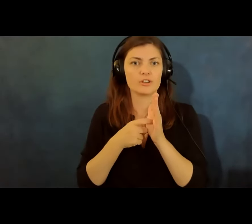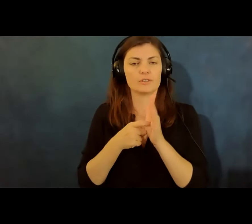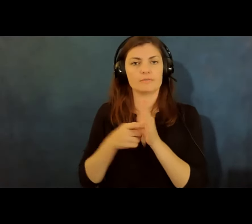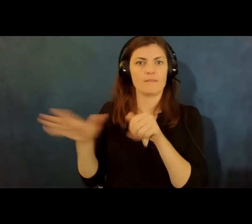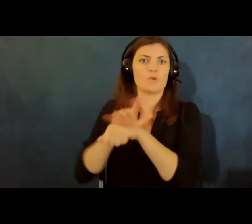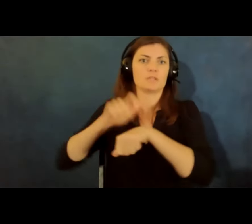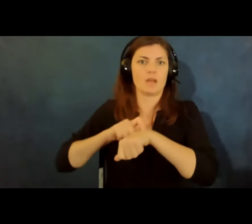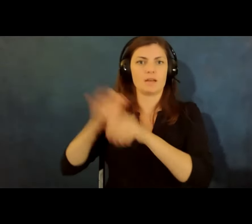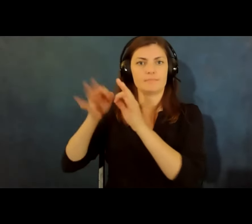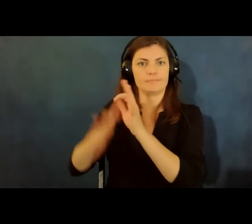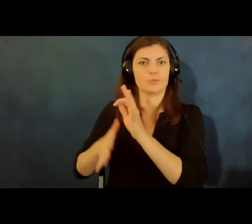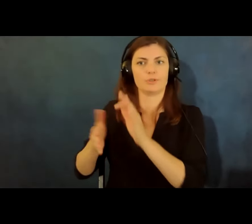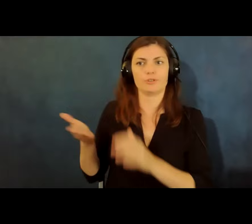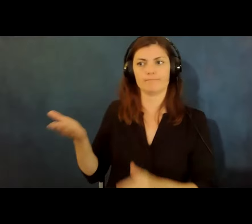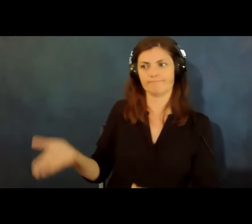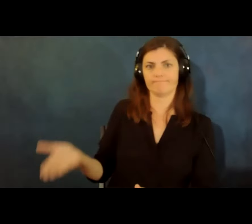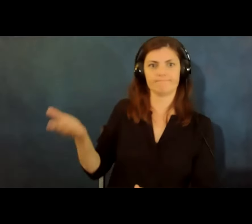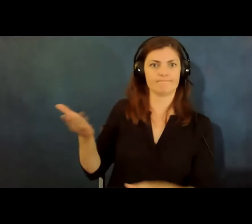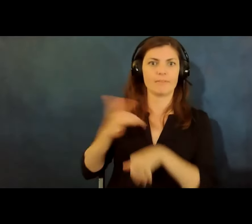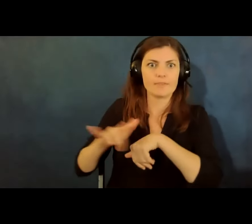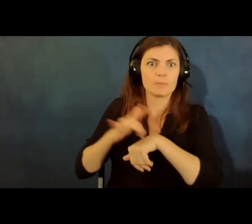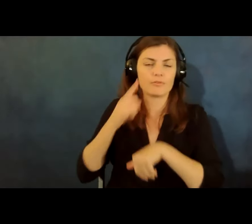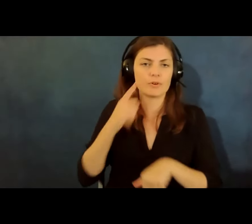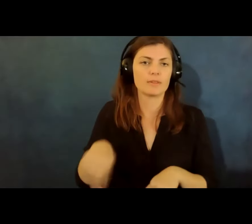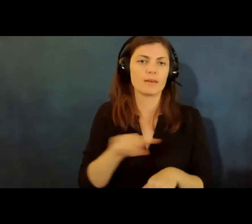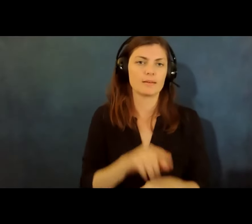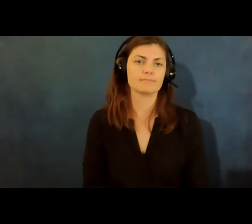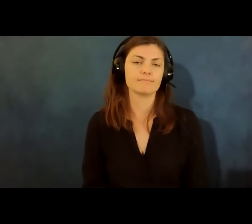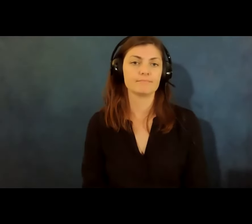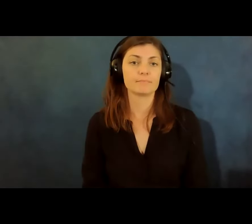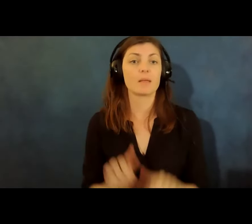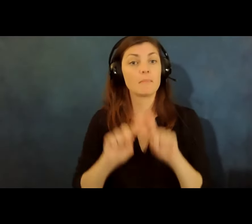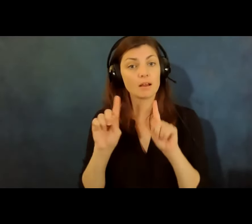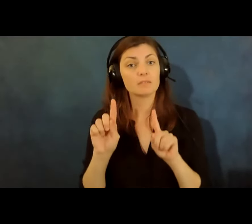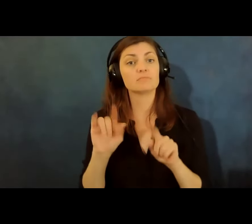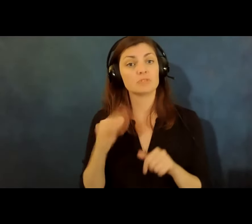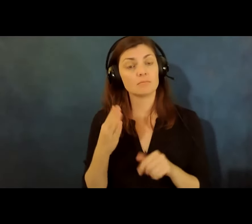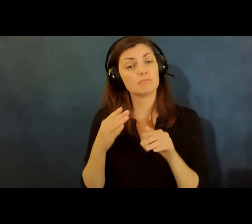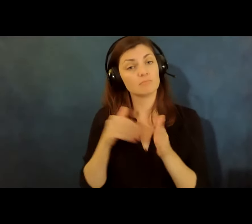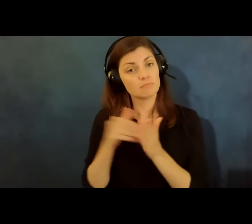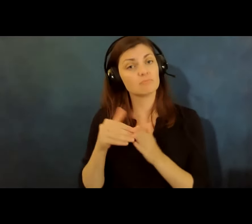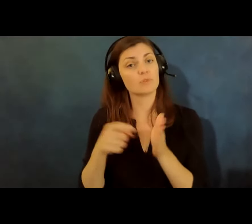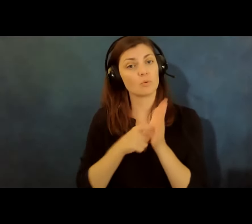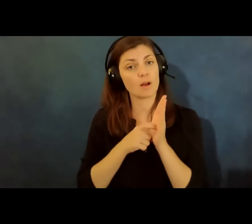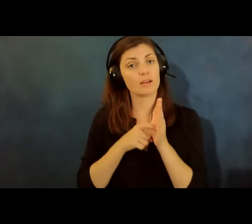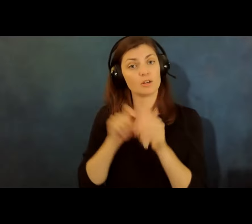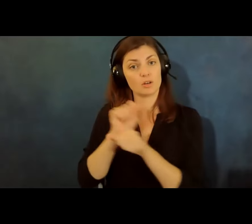sign language interpreter for them but jobs often require the employer to bring in a sign